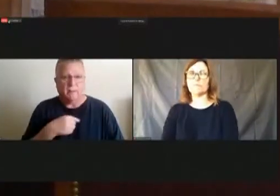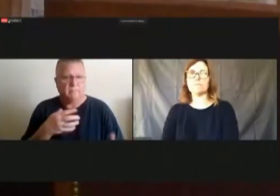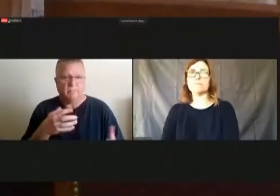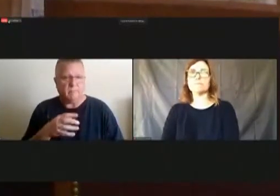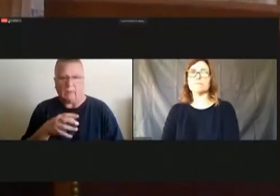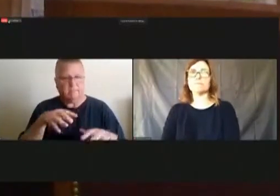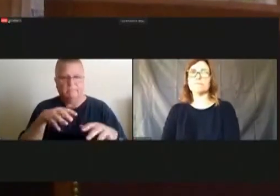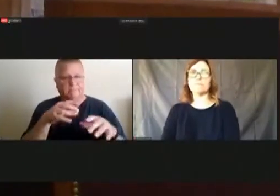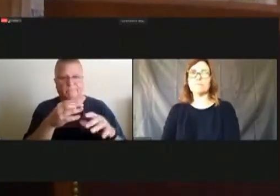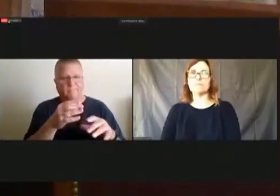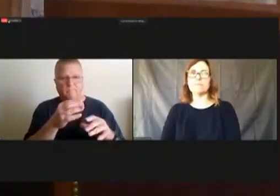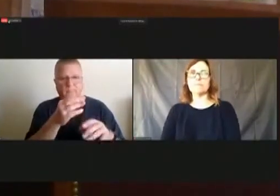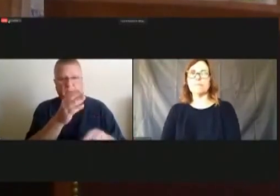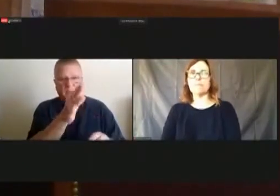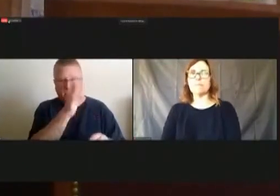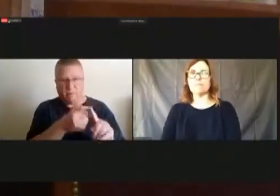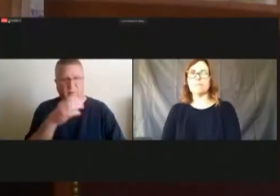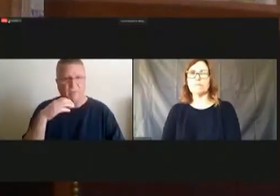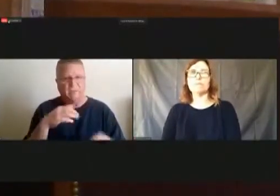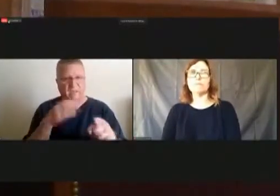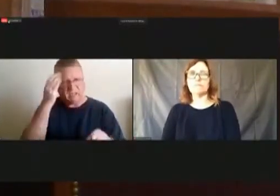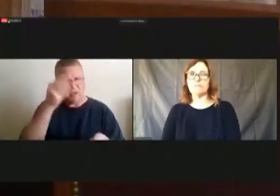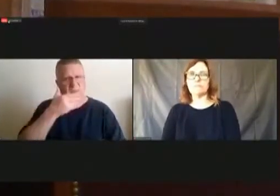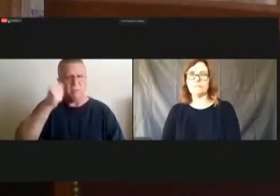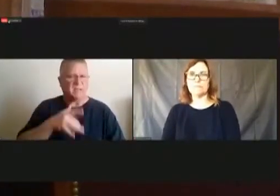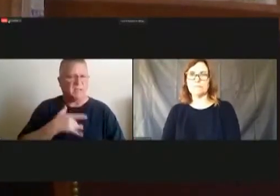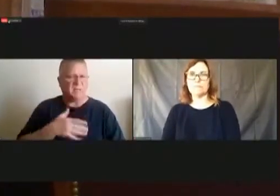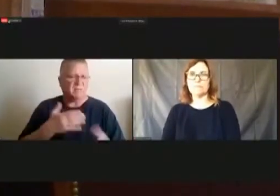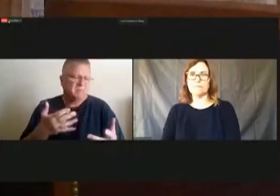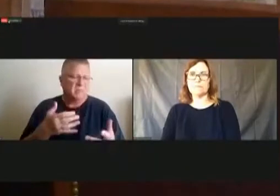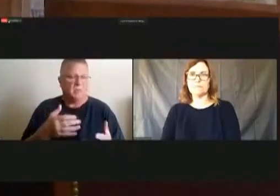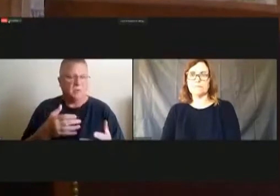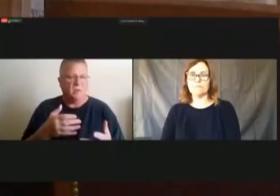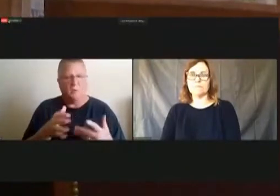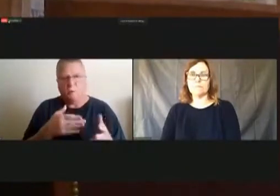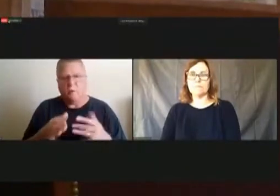So, whether we do it now whether we do it in three weeks or so, that's besides the point